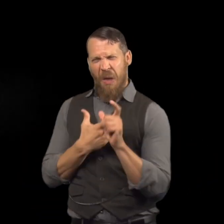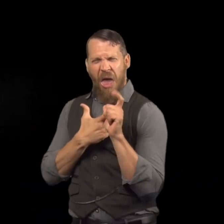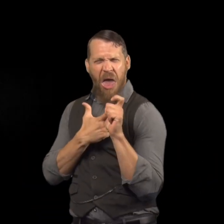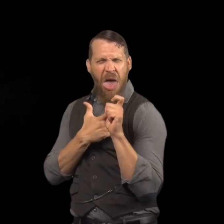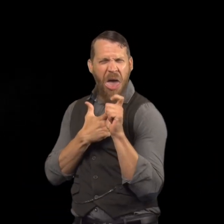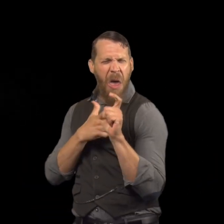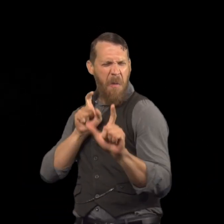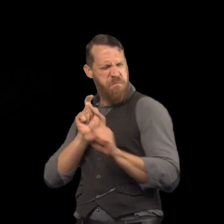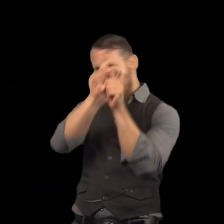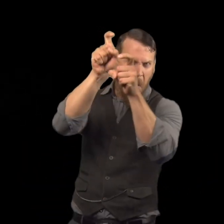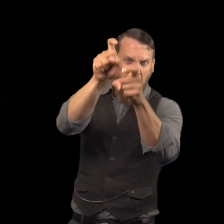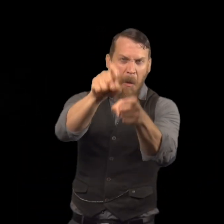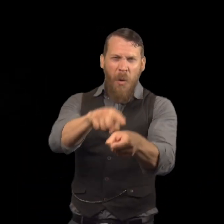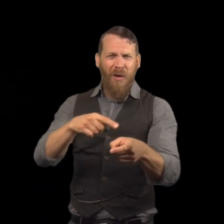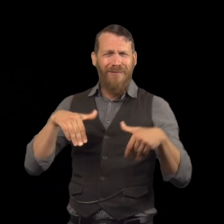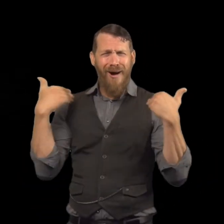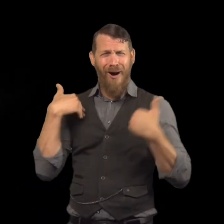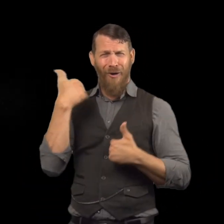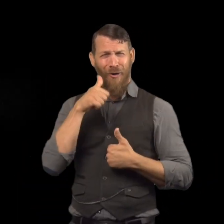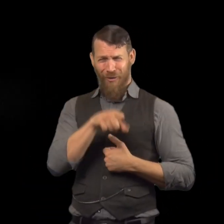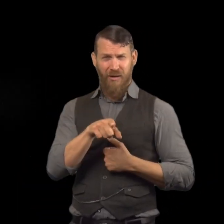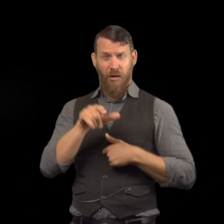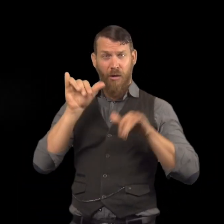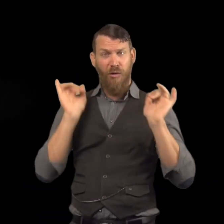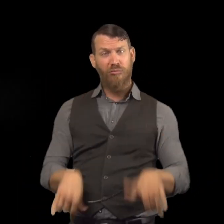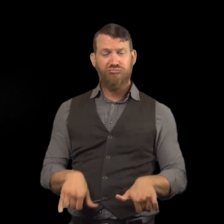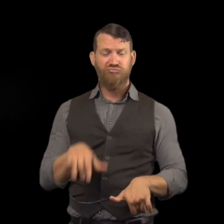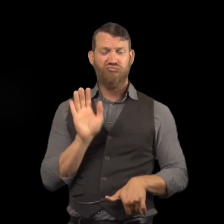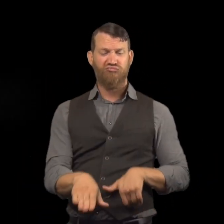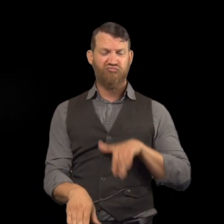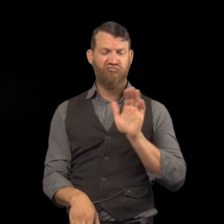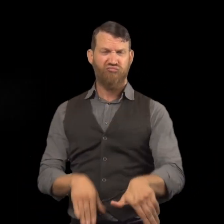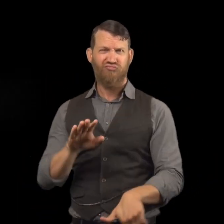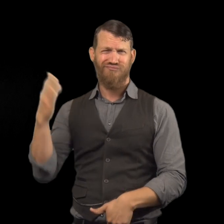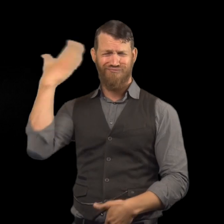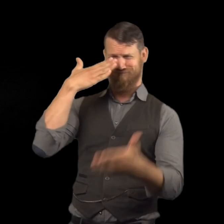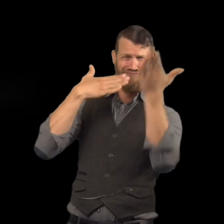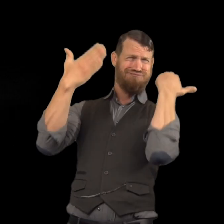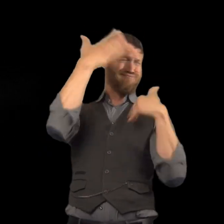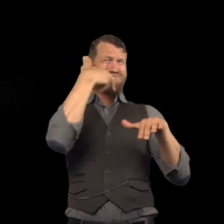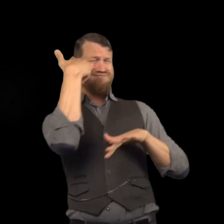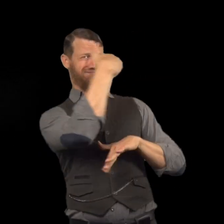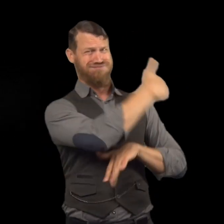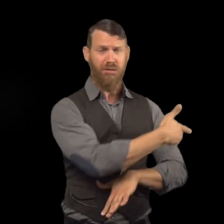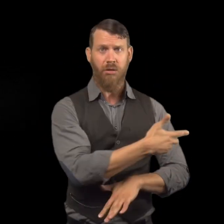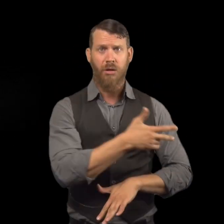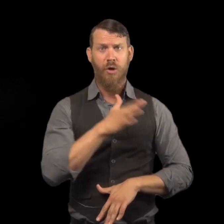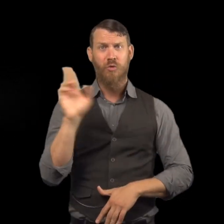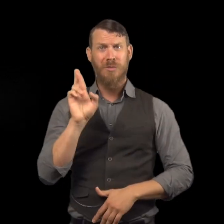And he noticed a man running out that door and ran into a young girl.